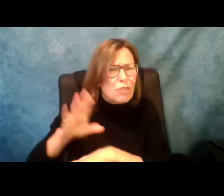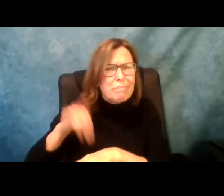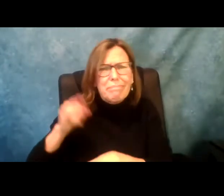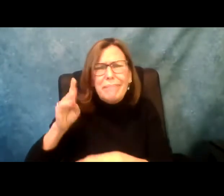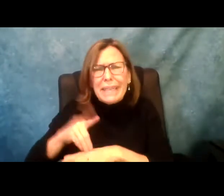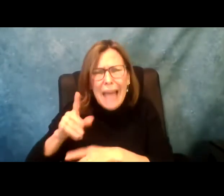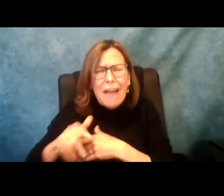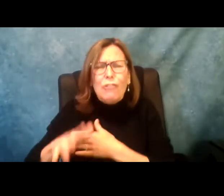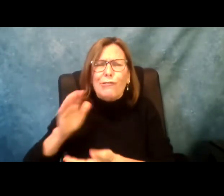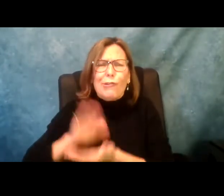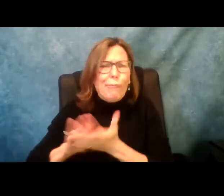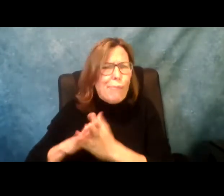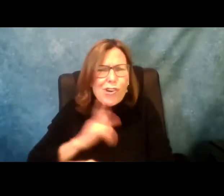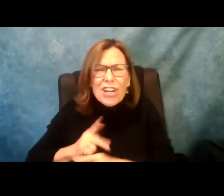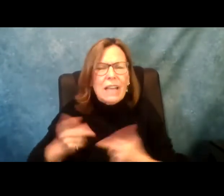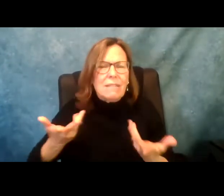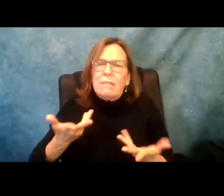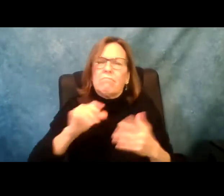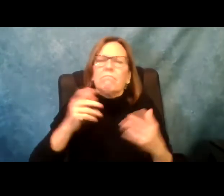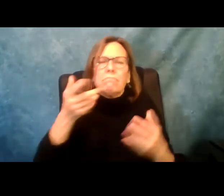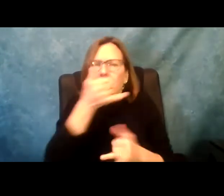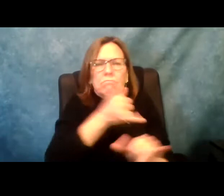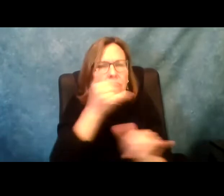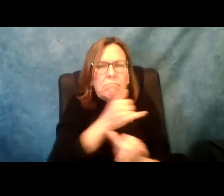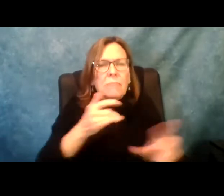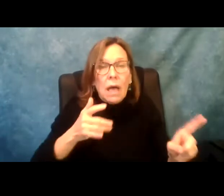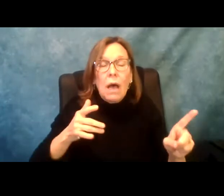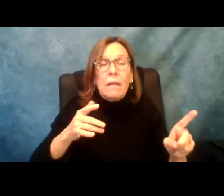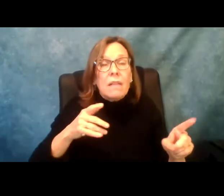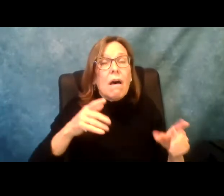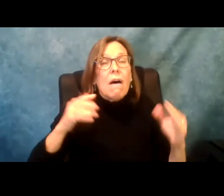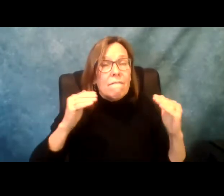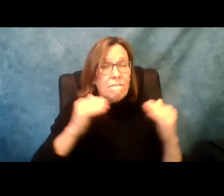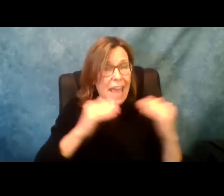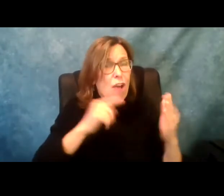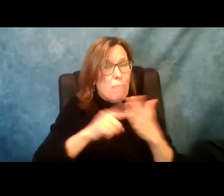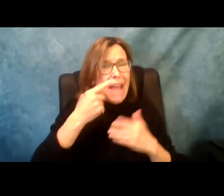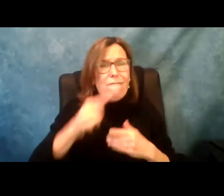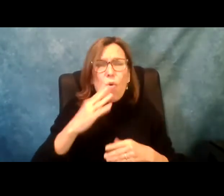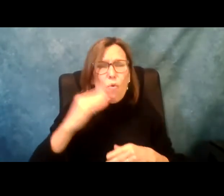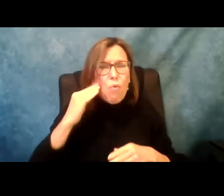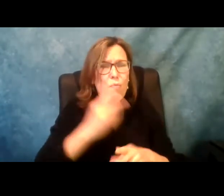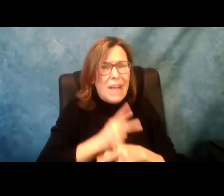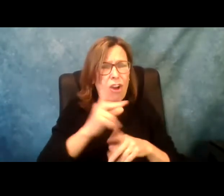$13 an hour, way less than people in the fast-food industry, that is unacceptable . So we have a situation